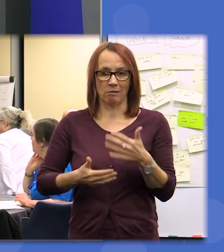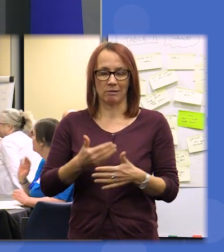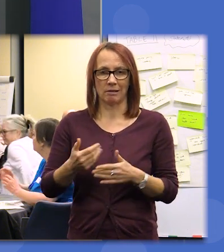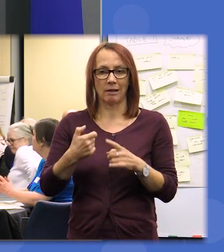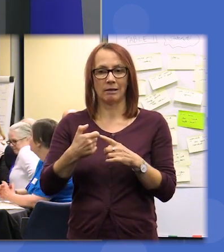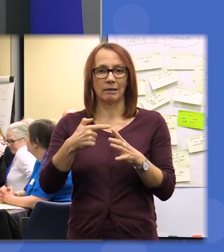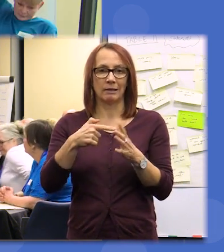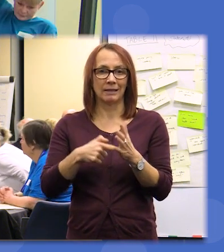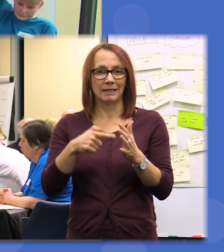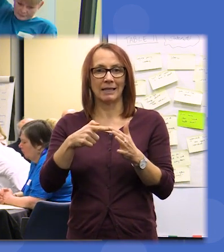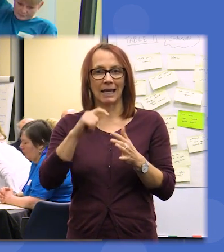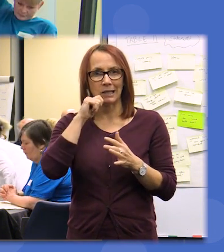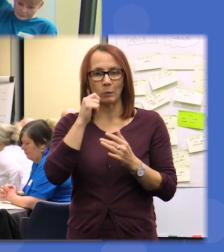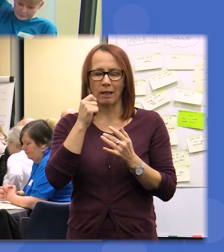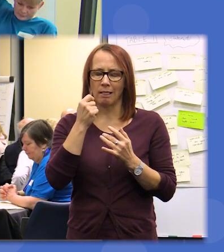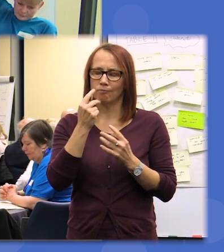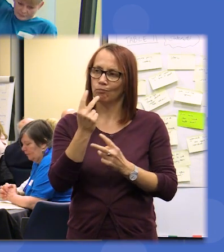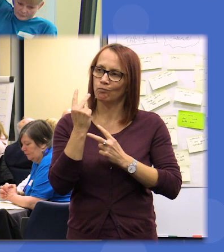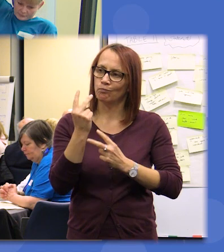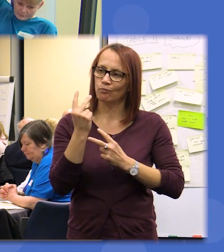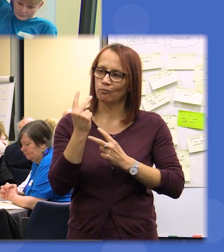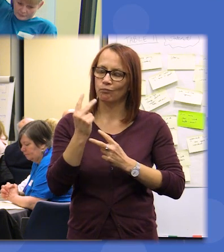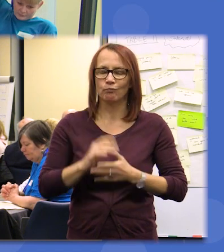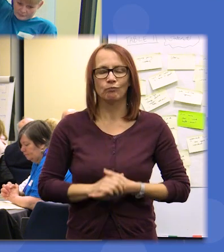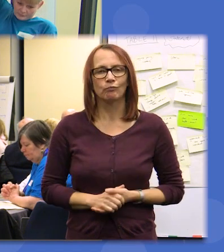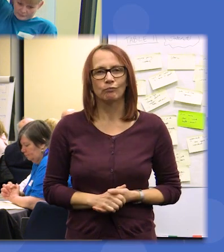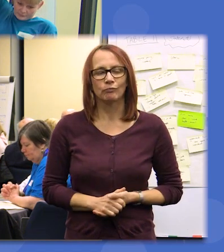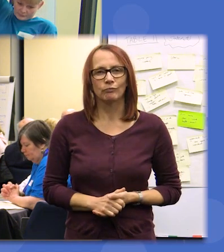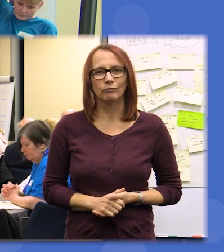give some reflection on everything that we've just done and these announcements